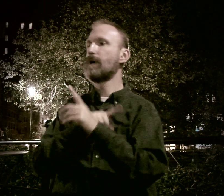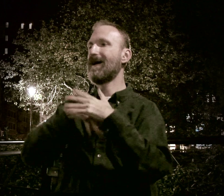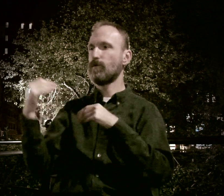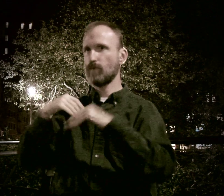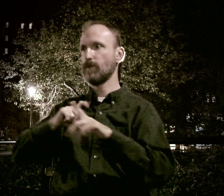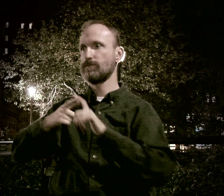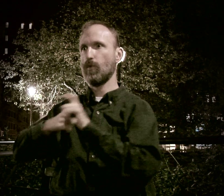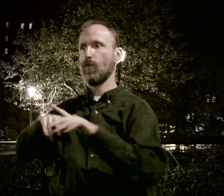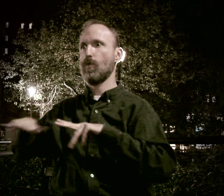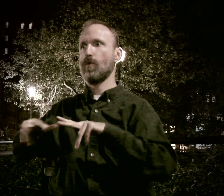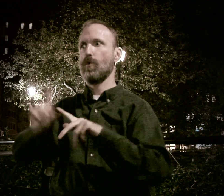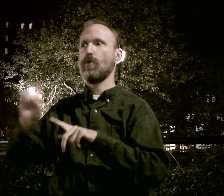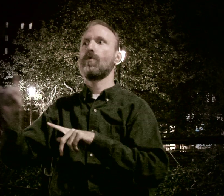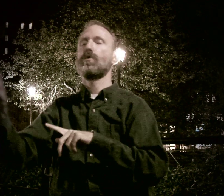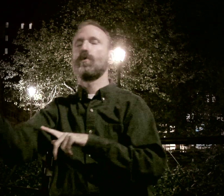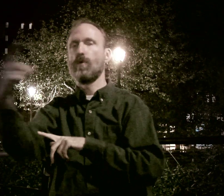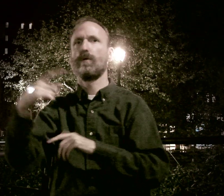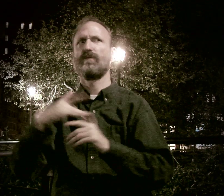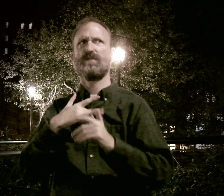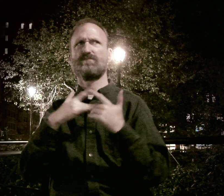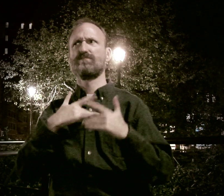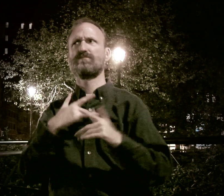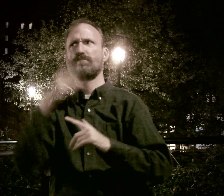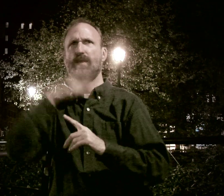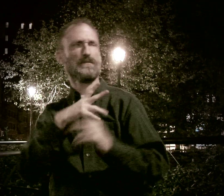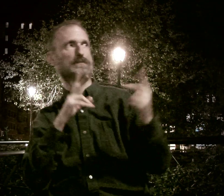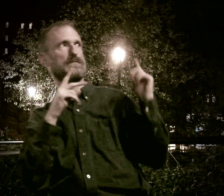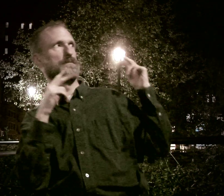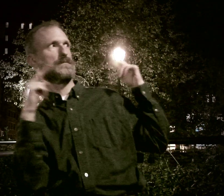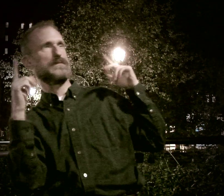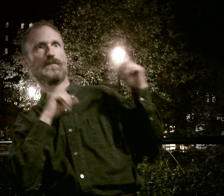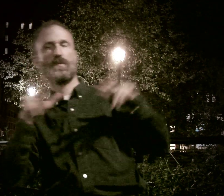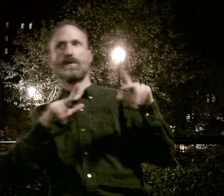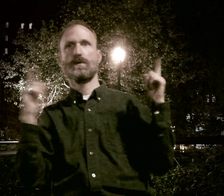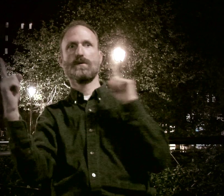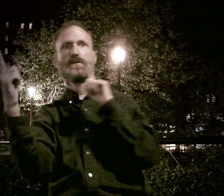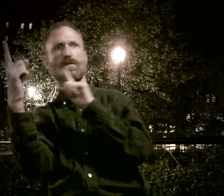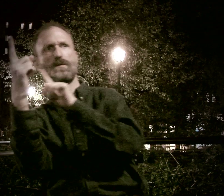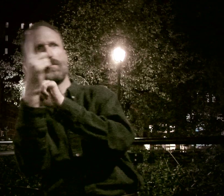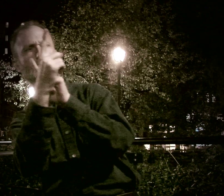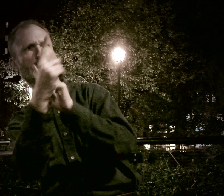So I went out of the store and started walking and I could sense the guy following me out,